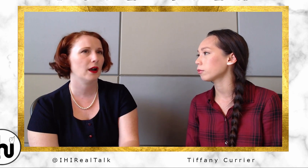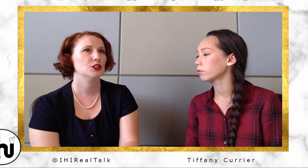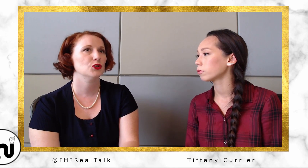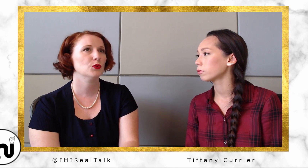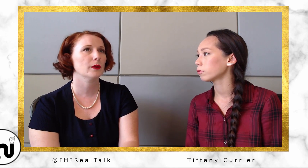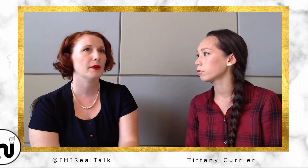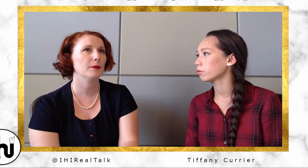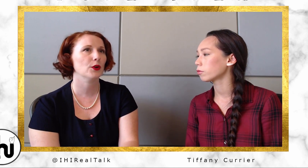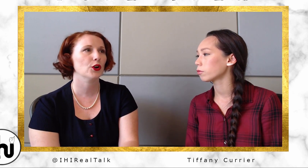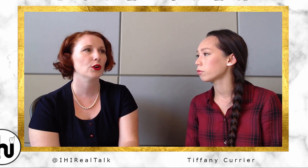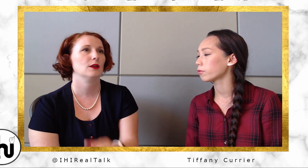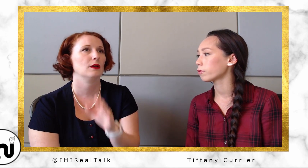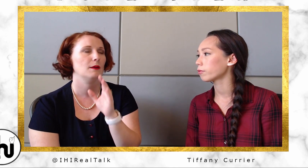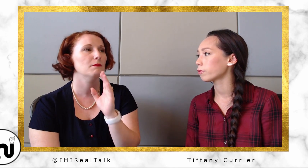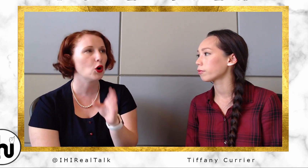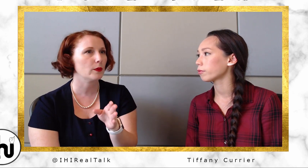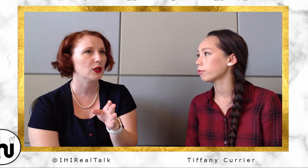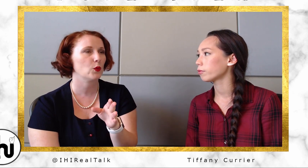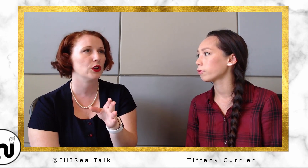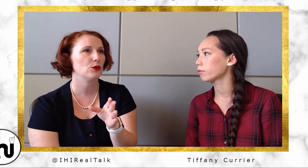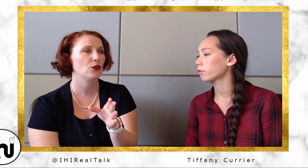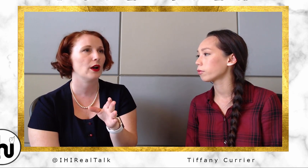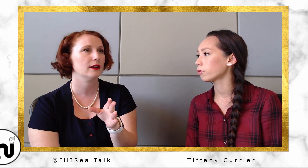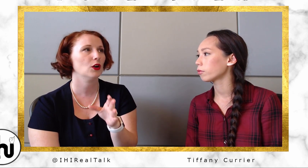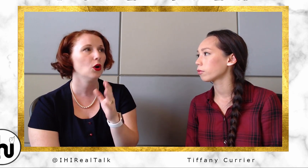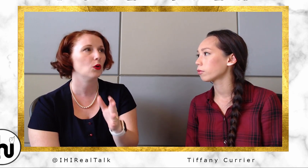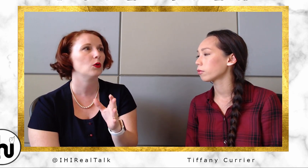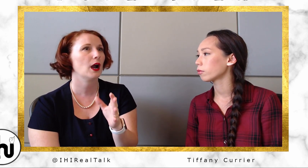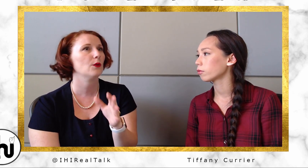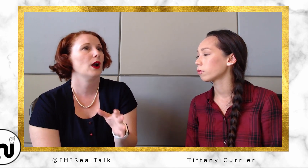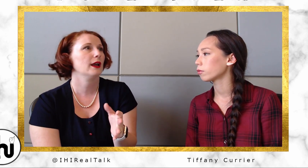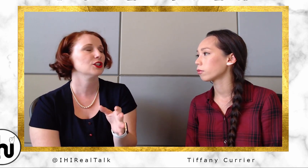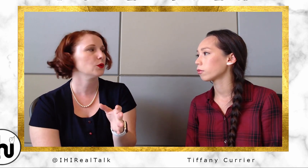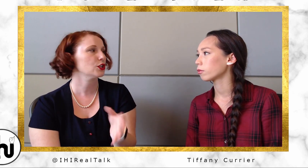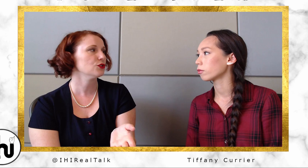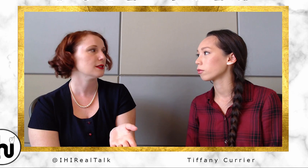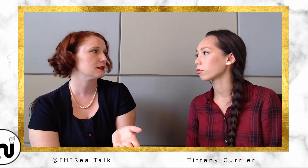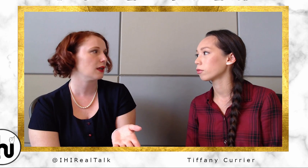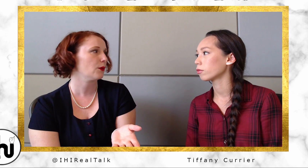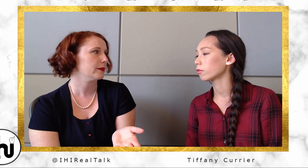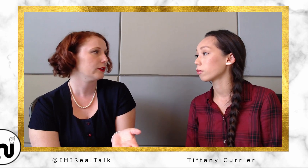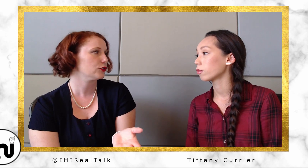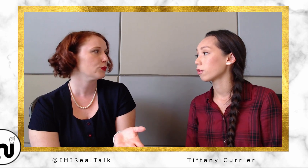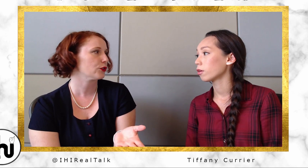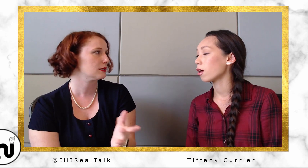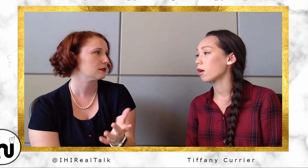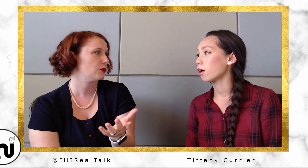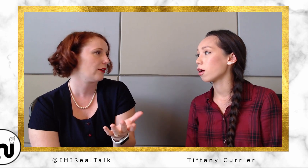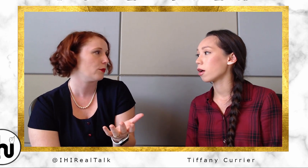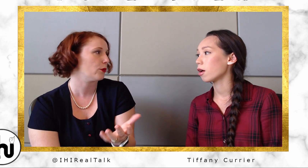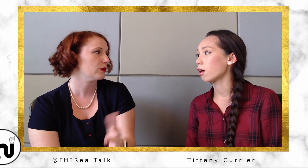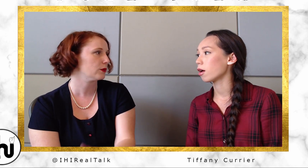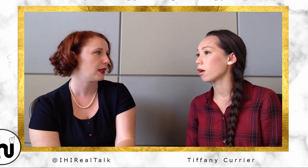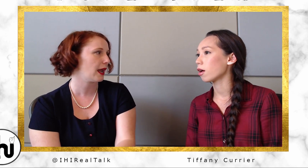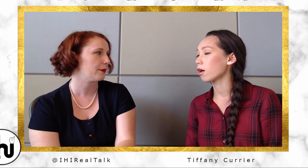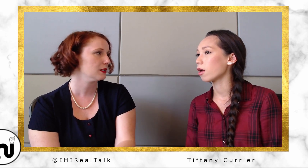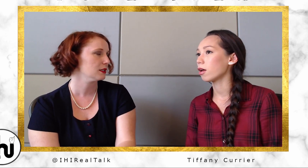do you remember a moment when you thought, 'Oh, I actually want to do this! I want to be an interpreter.' Do you have a moment when that happened?